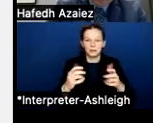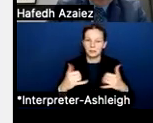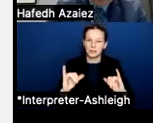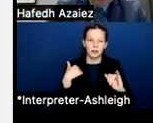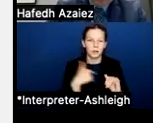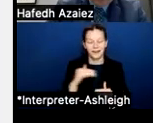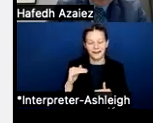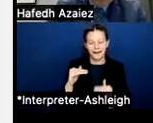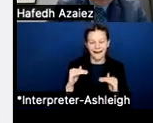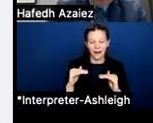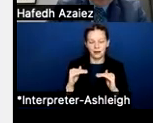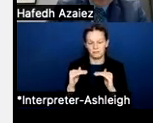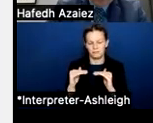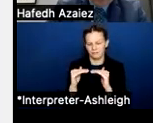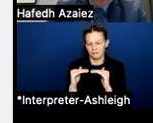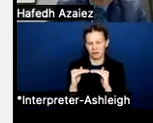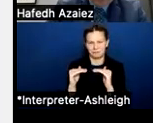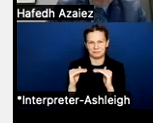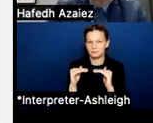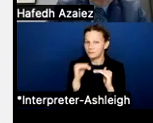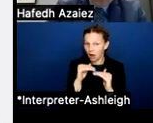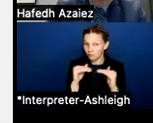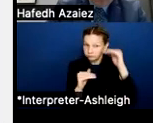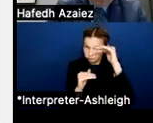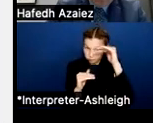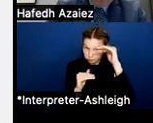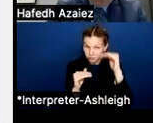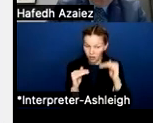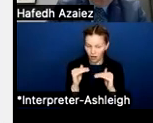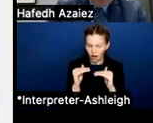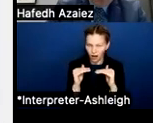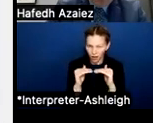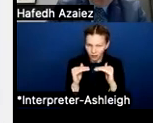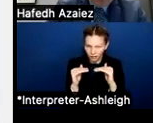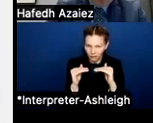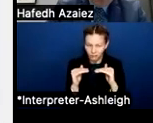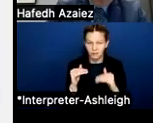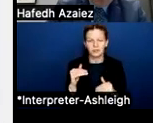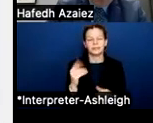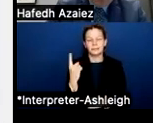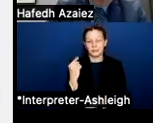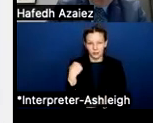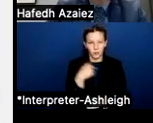And so one of the things that happened last year was, we came out of the gates early. Thanks to our board, we were able to come out